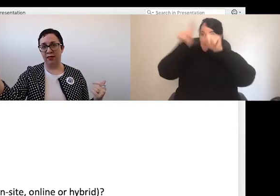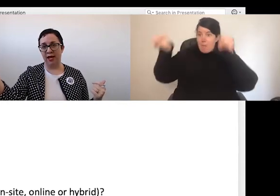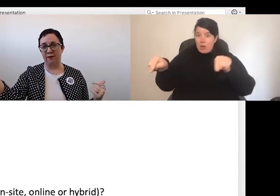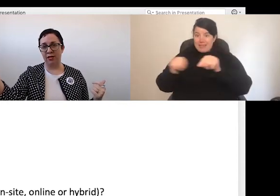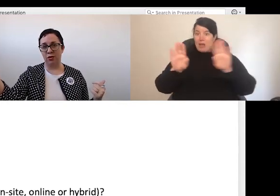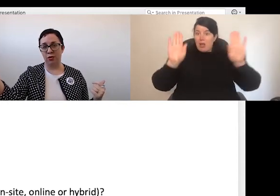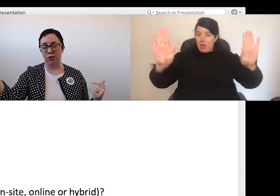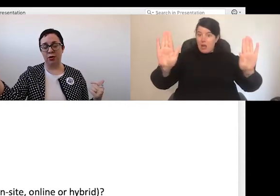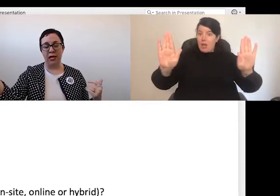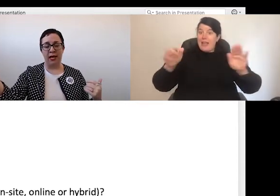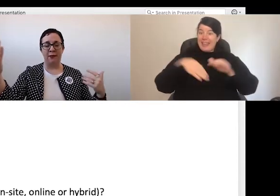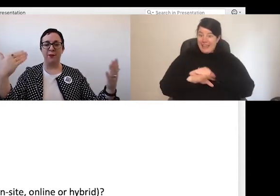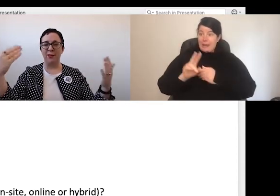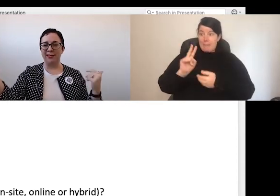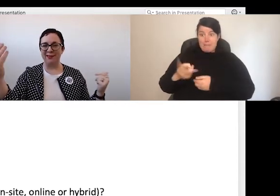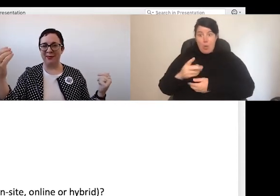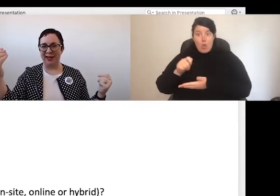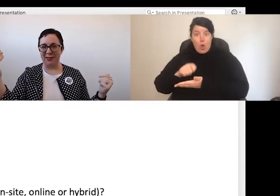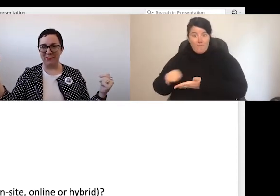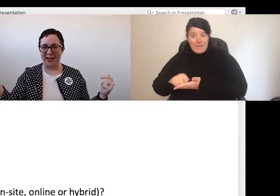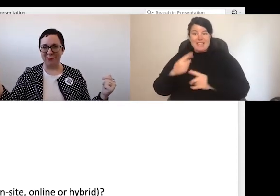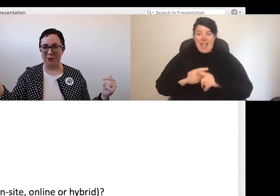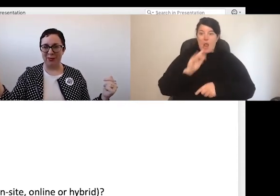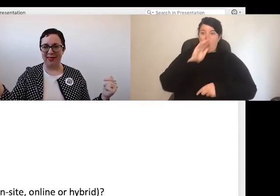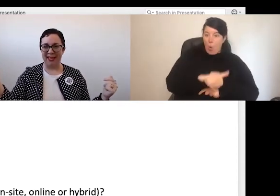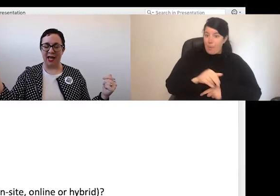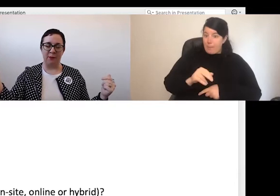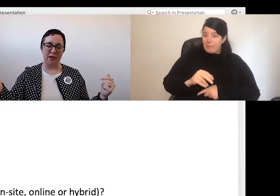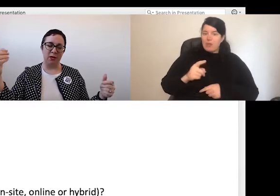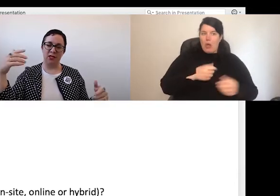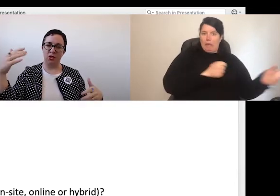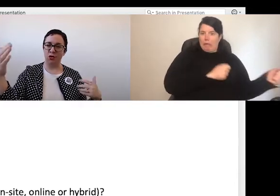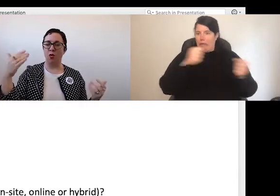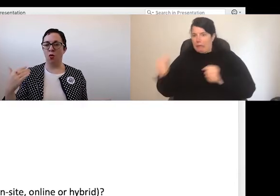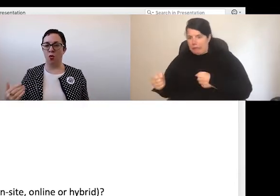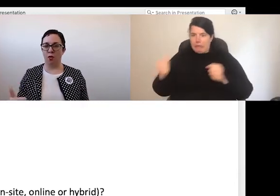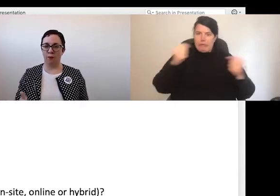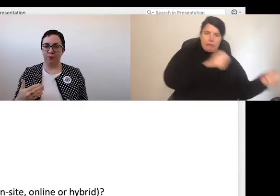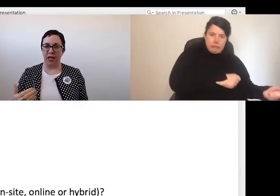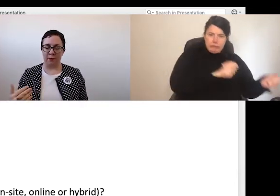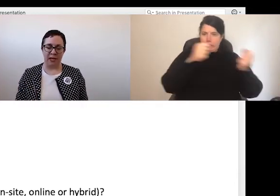than having to lug them back and forth between the two, or make